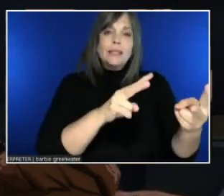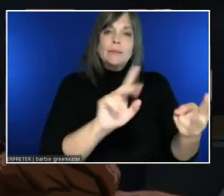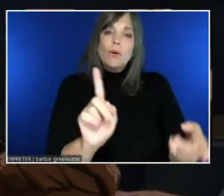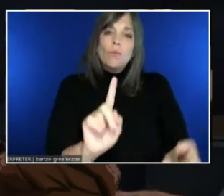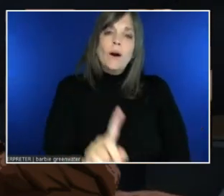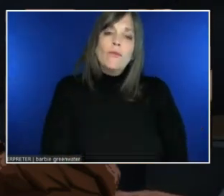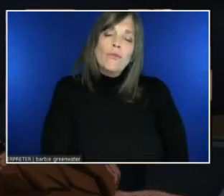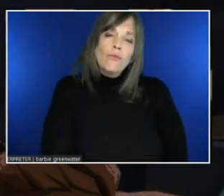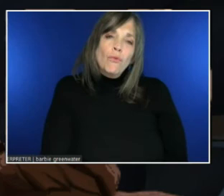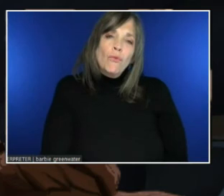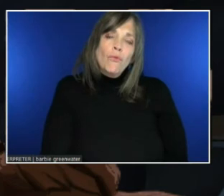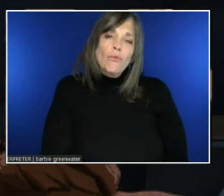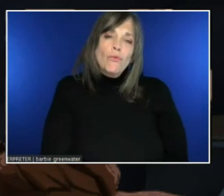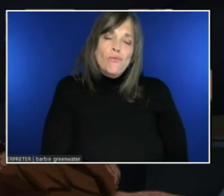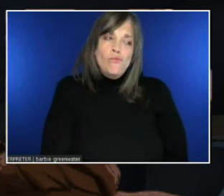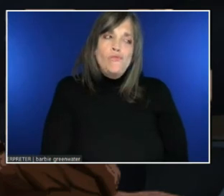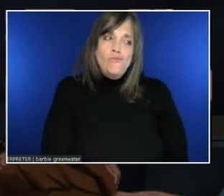So that they could get to you guys for review.